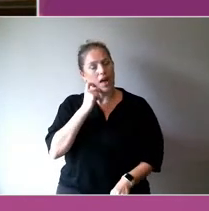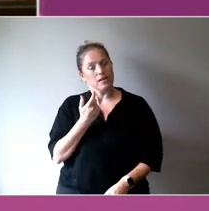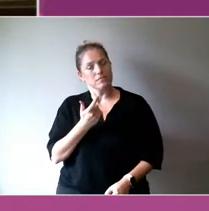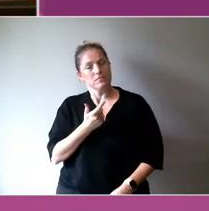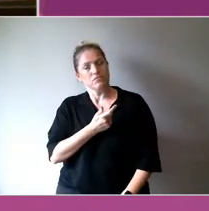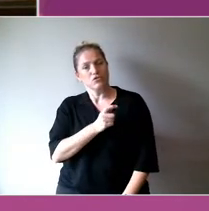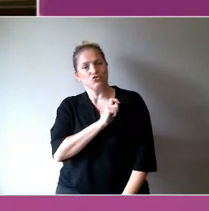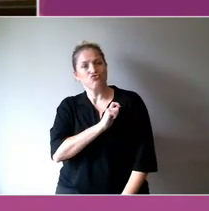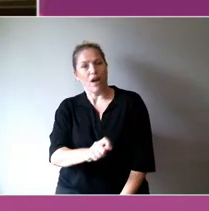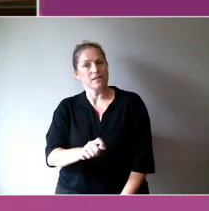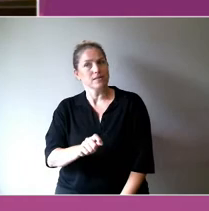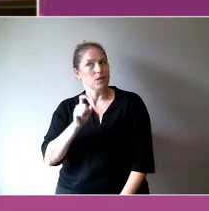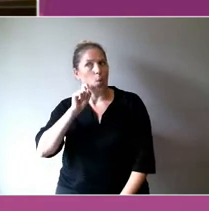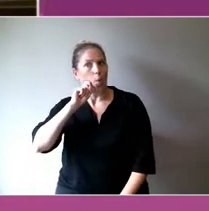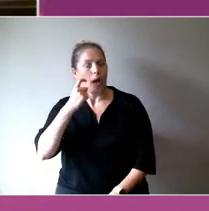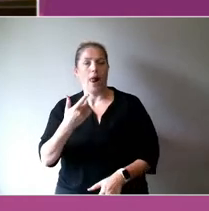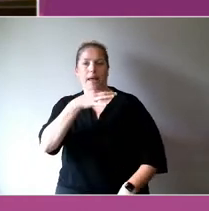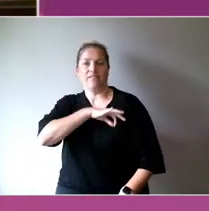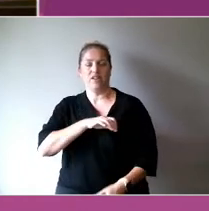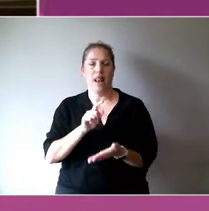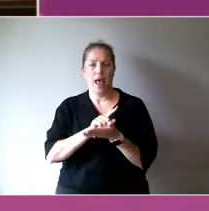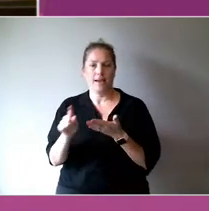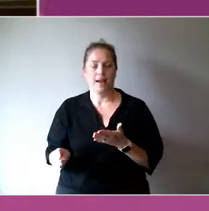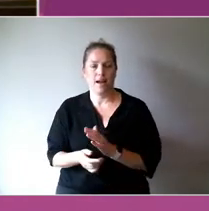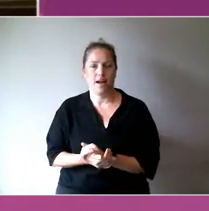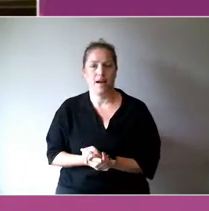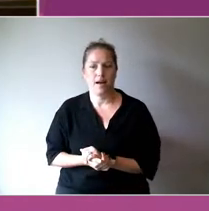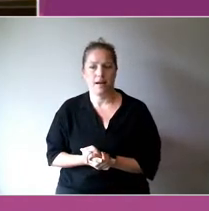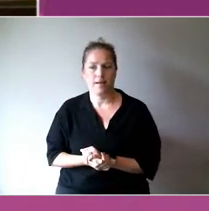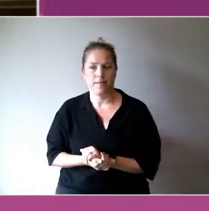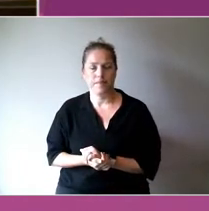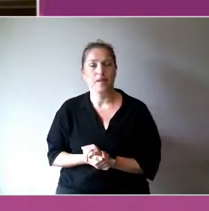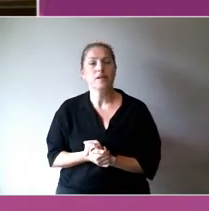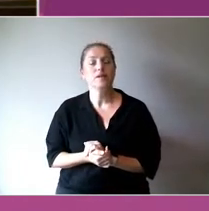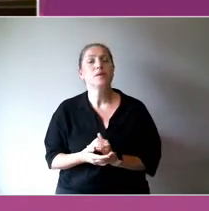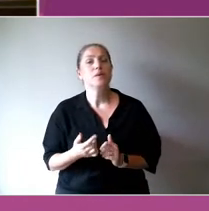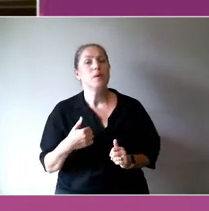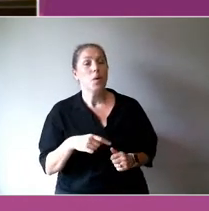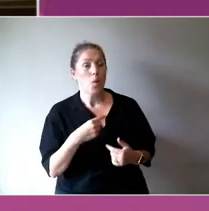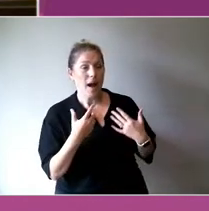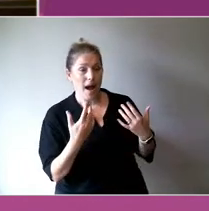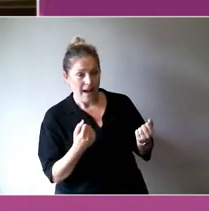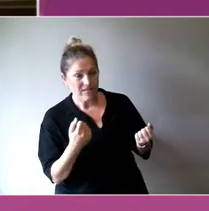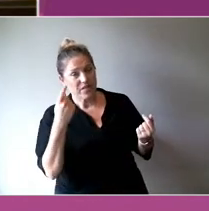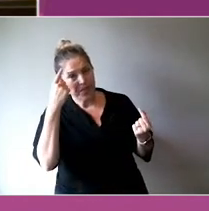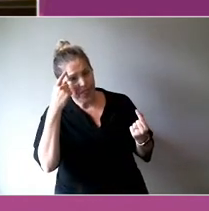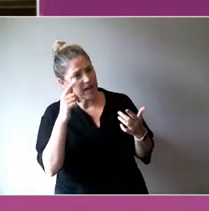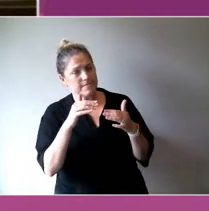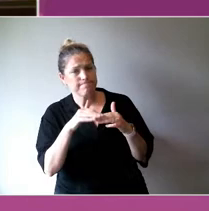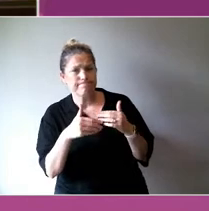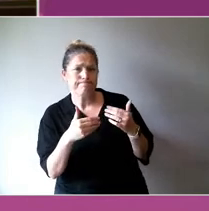We made leaps of faith in some contexts. We tend to think about this in a real health context.